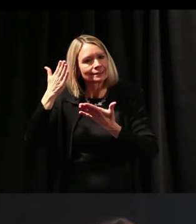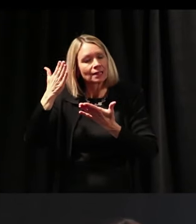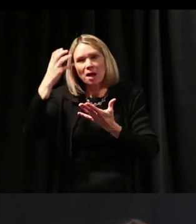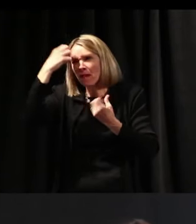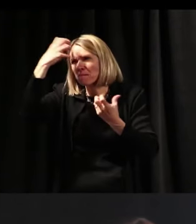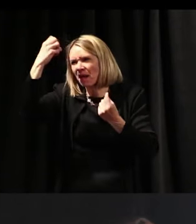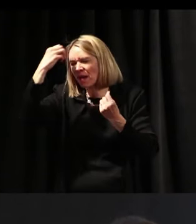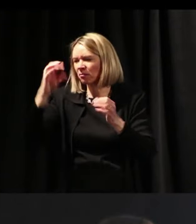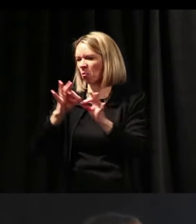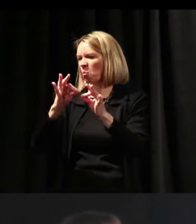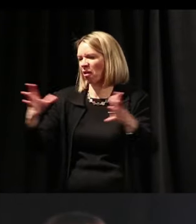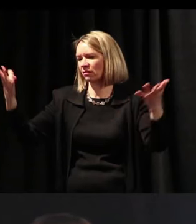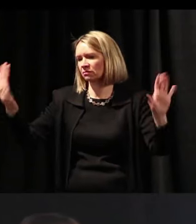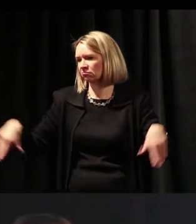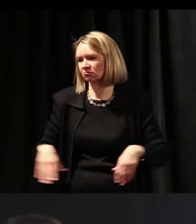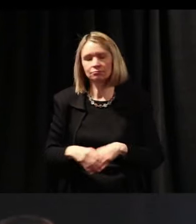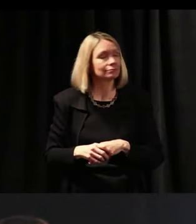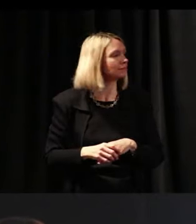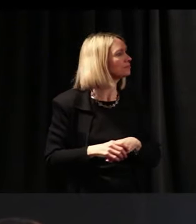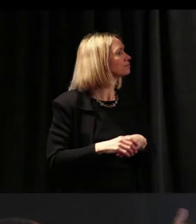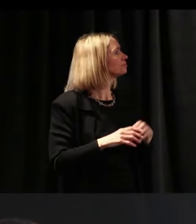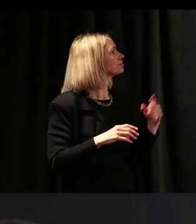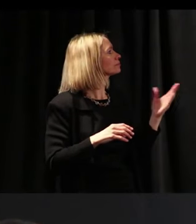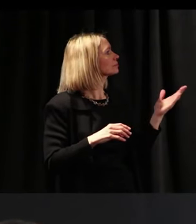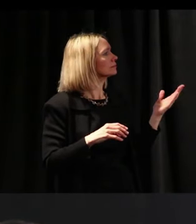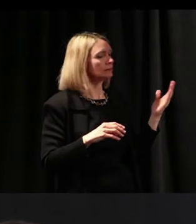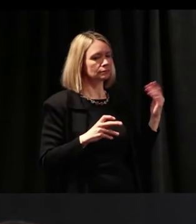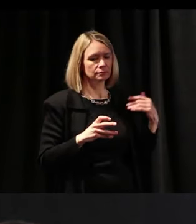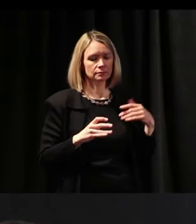by just memorizing. So, let's go on.